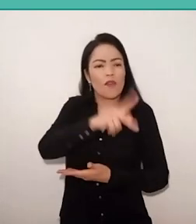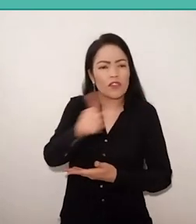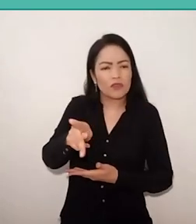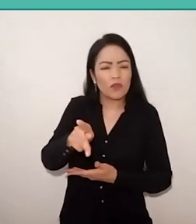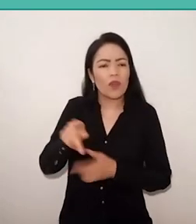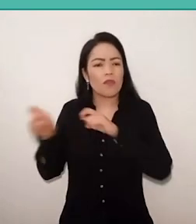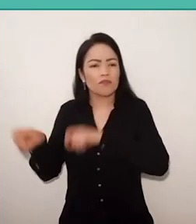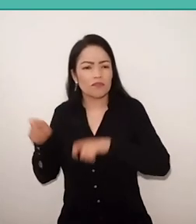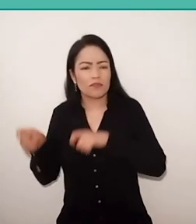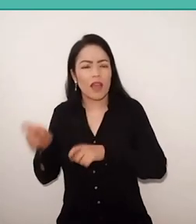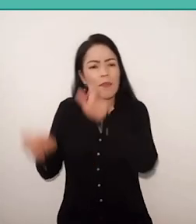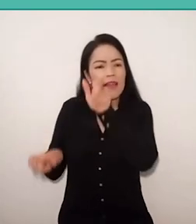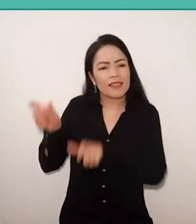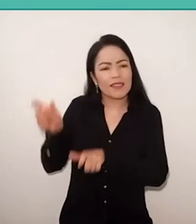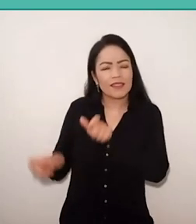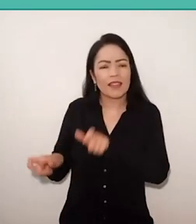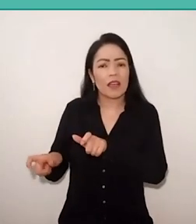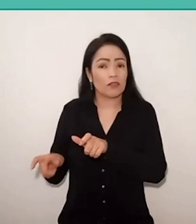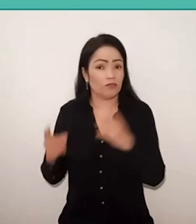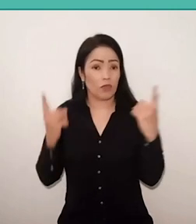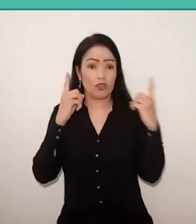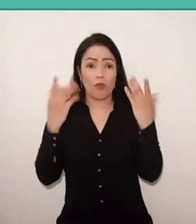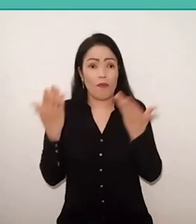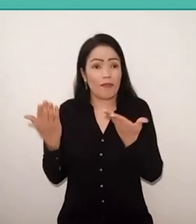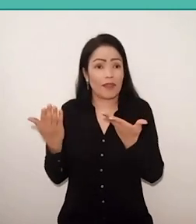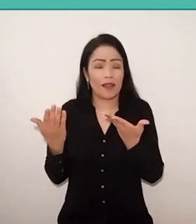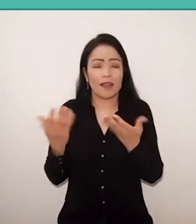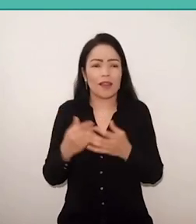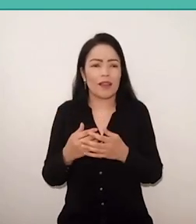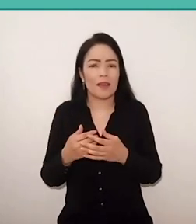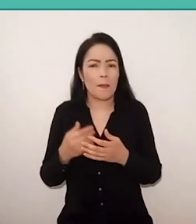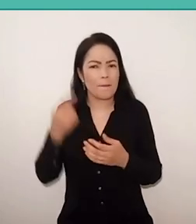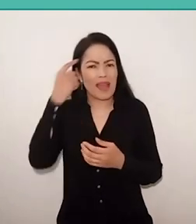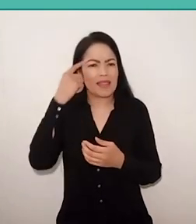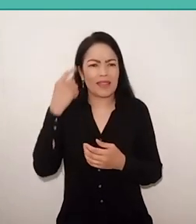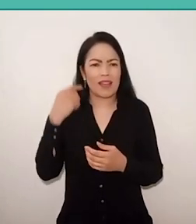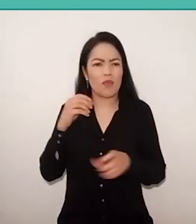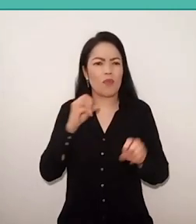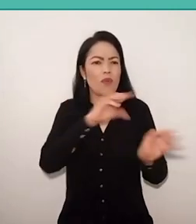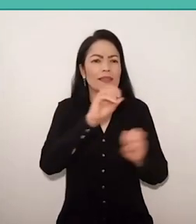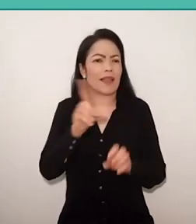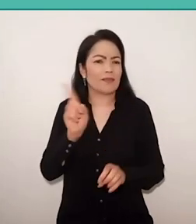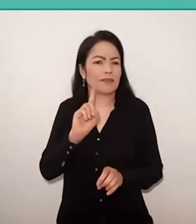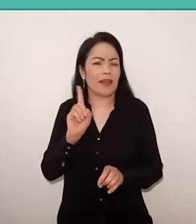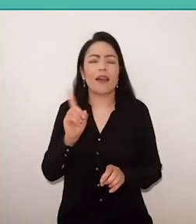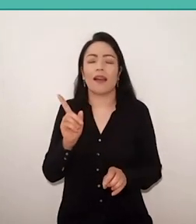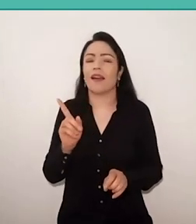doubting one's experience and knowledge of themselves. So he always played a game. he spoke like this: